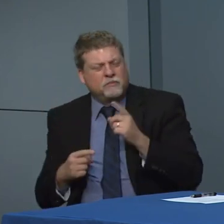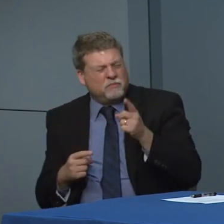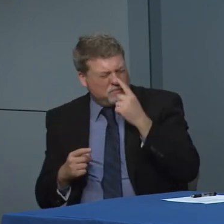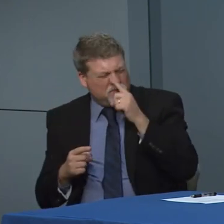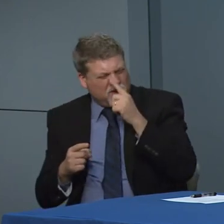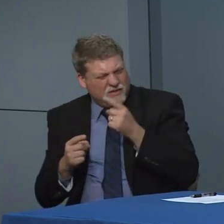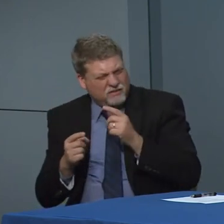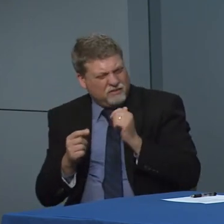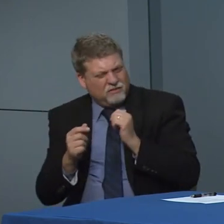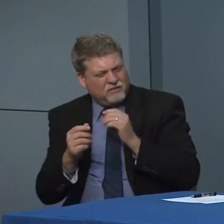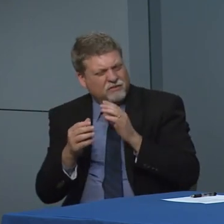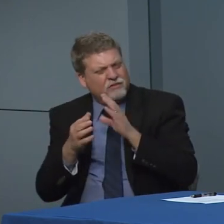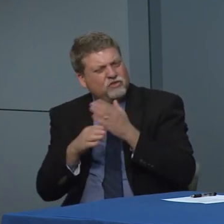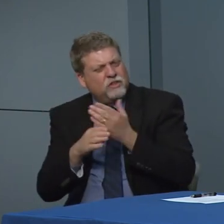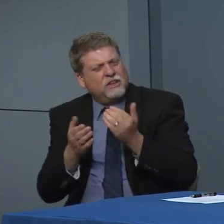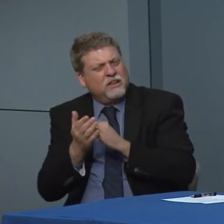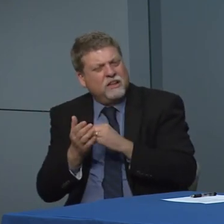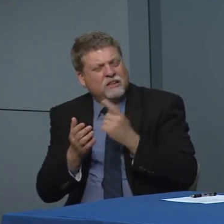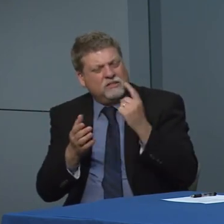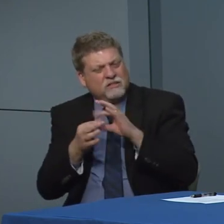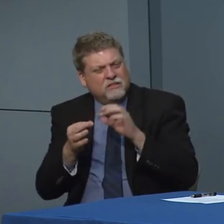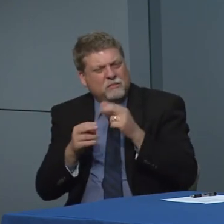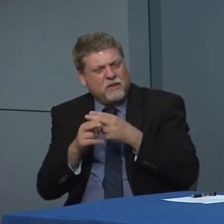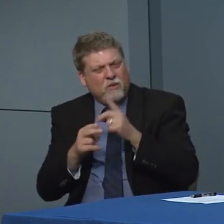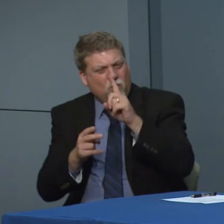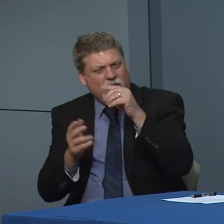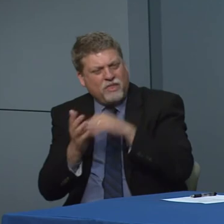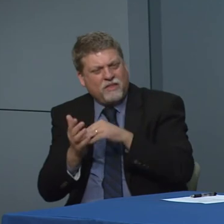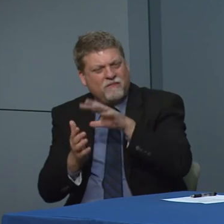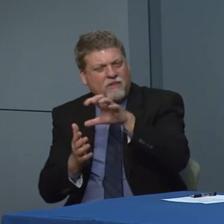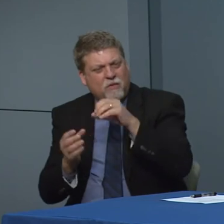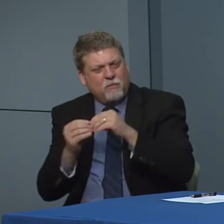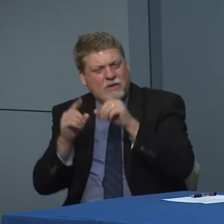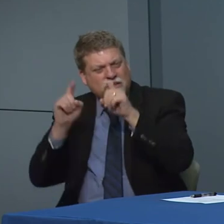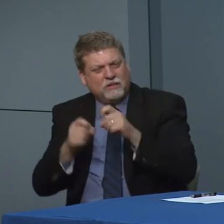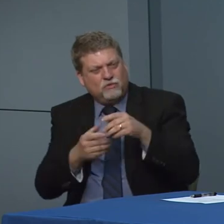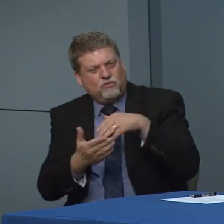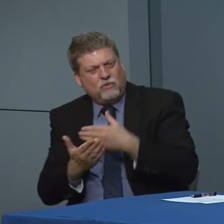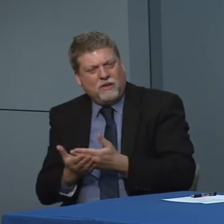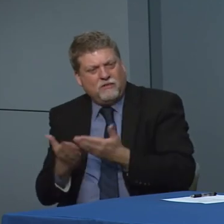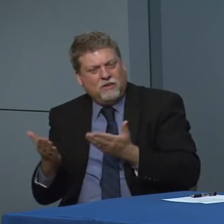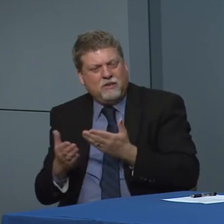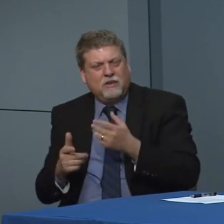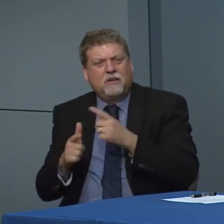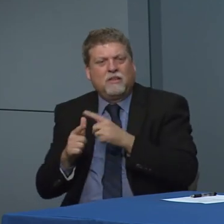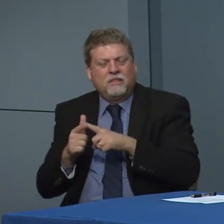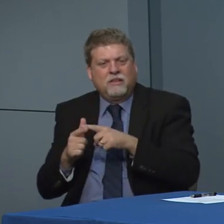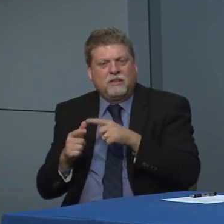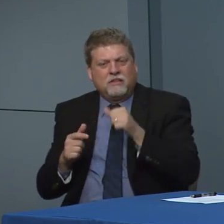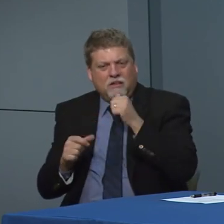Do fewer just update what I heard earlier this week here when you talk about getting 1500 more tests this next week